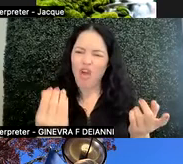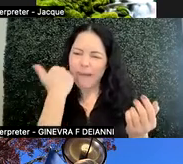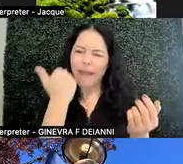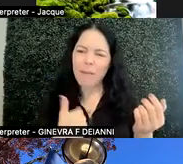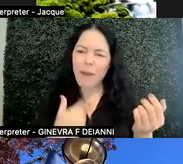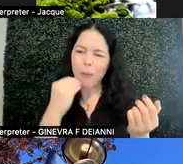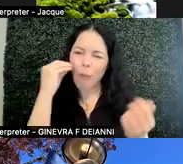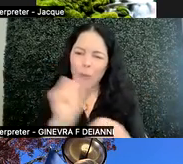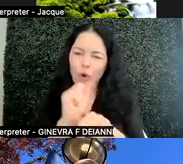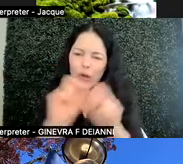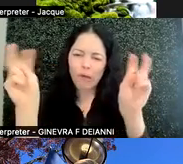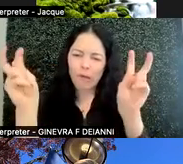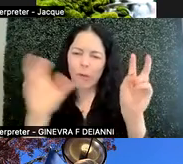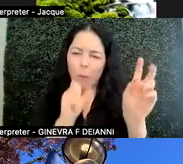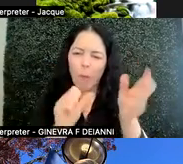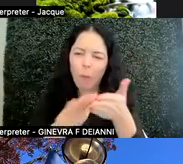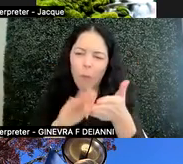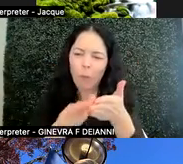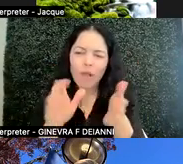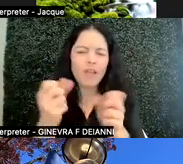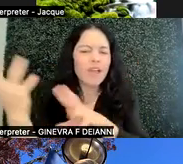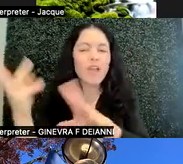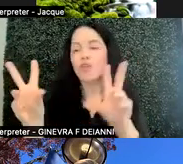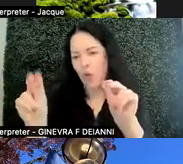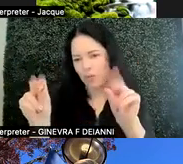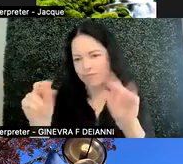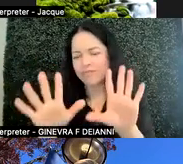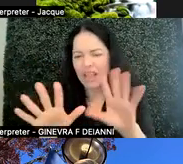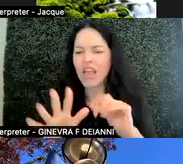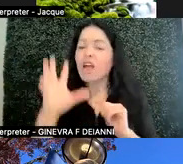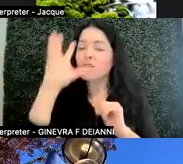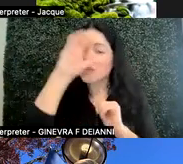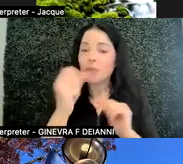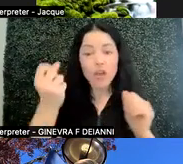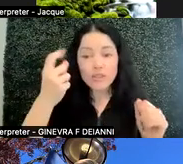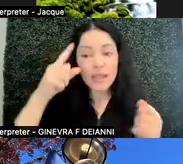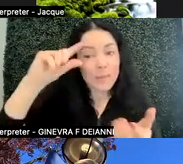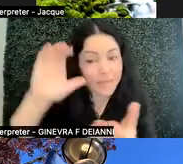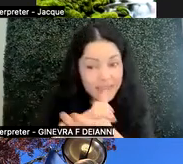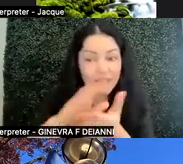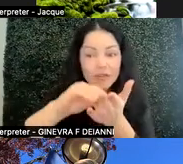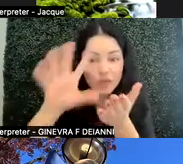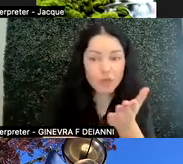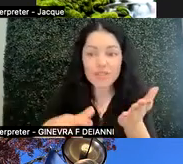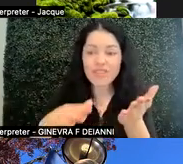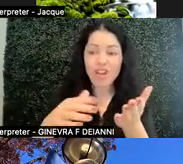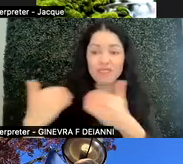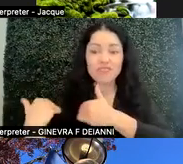that students have a large amount of things going on in their lives and we don't always know what those things are. So believing what they're telling us.